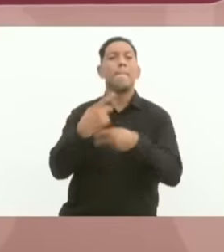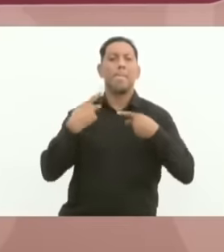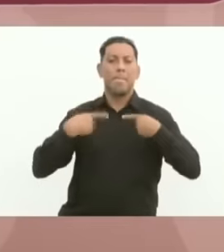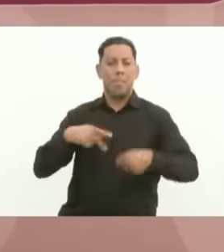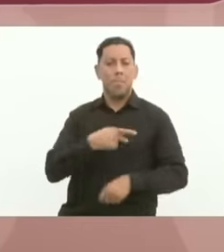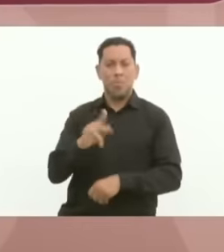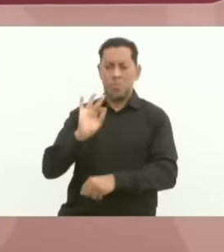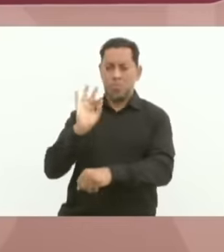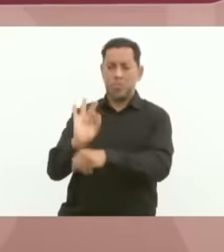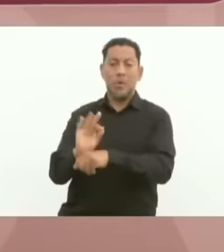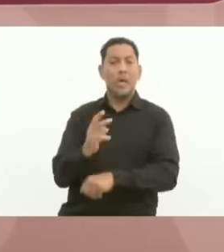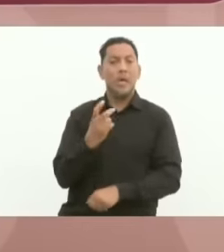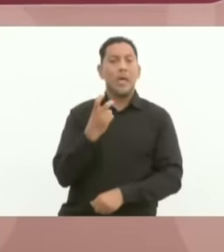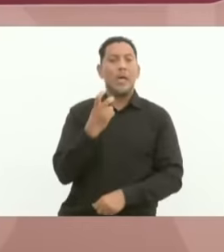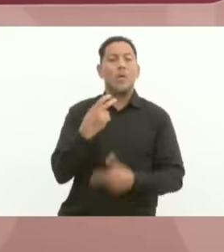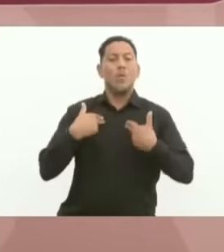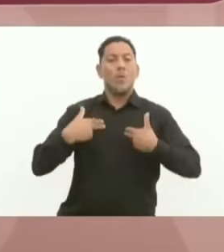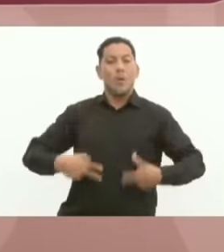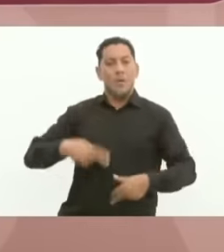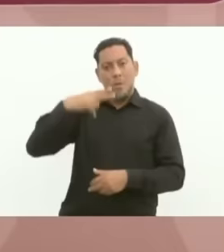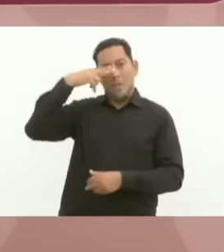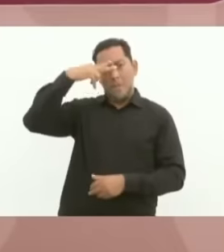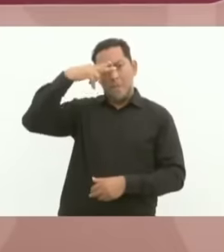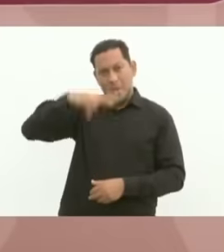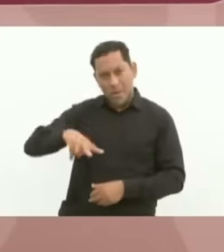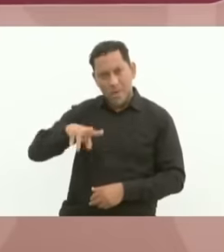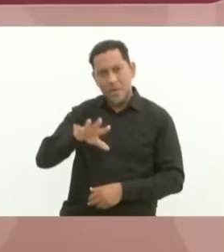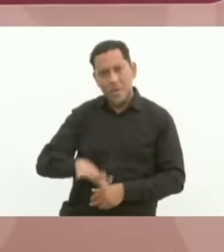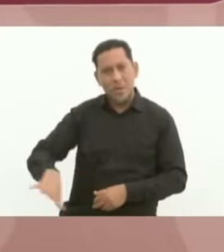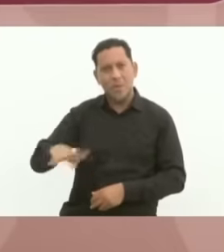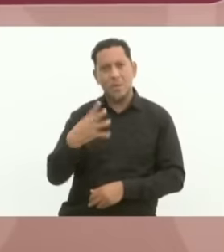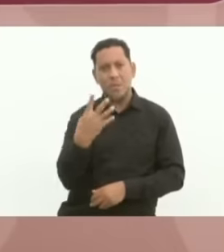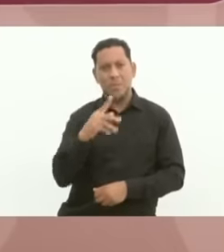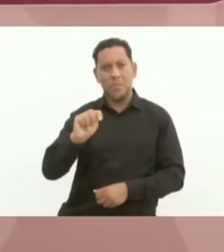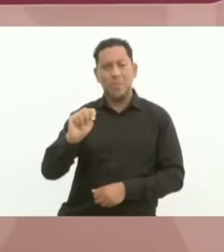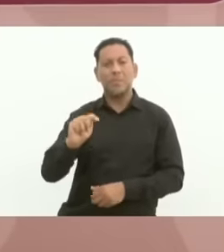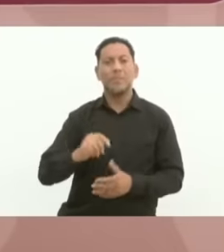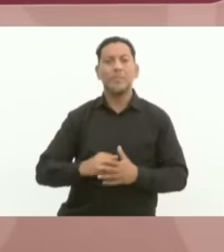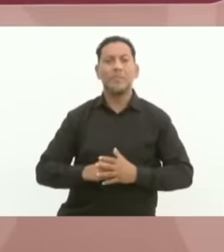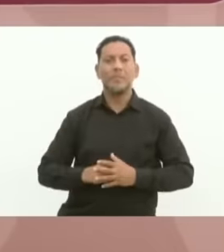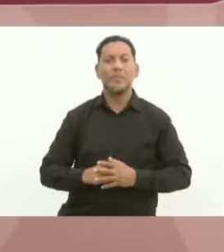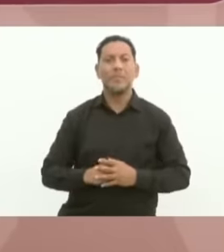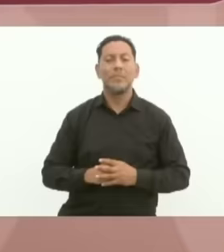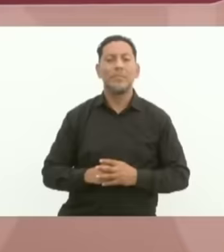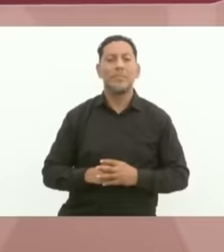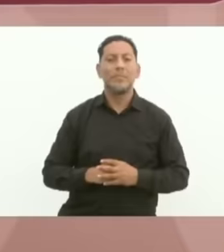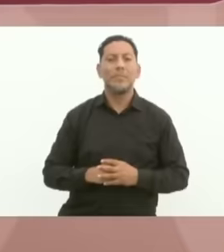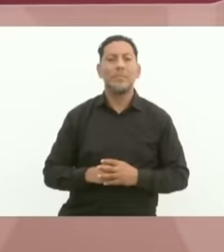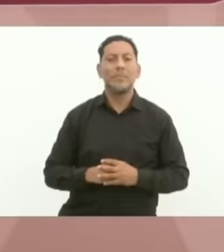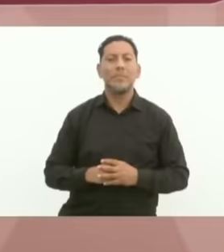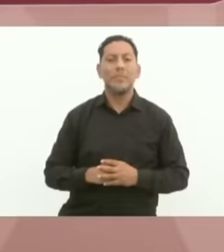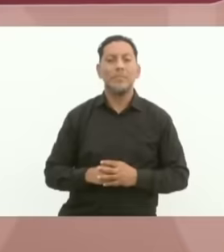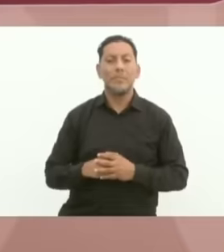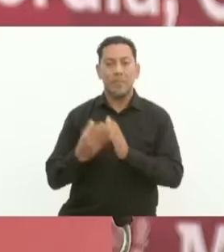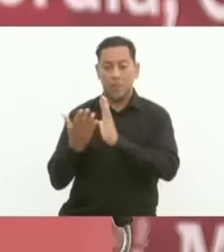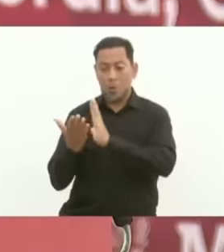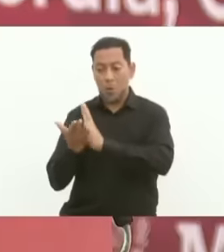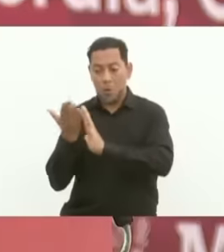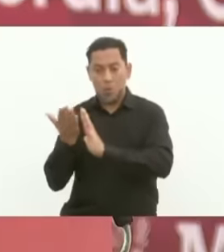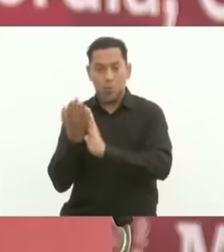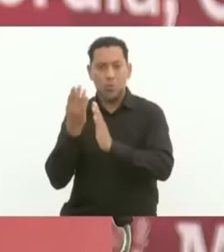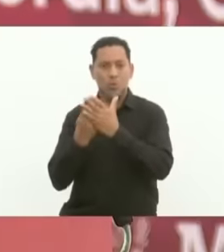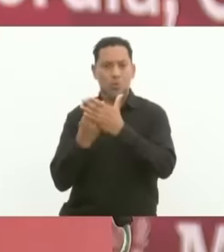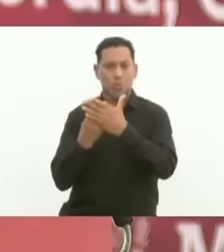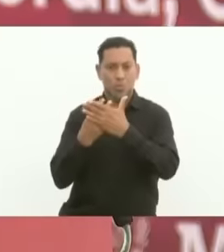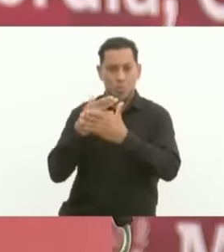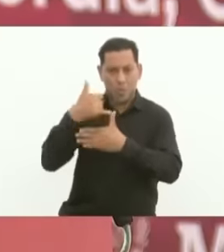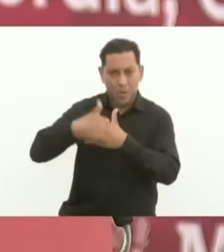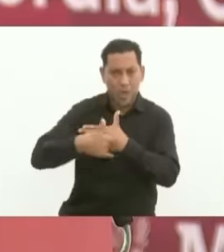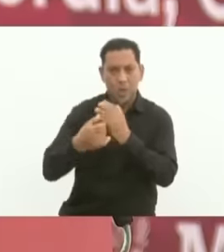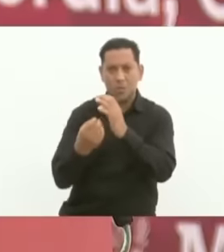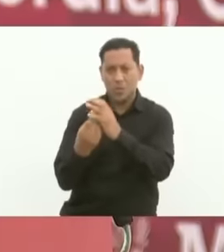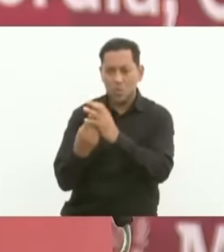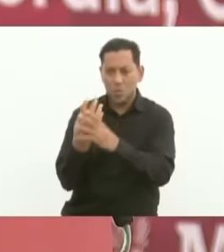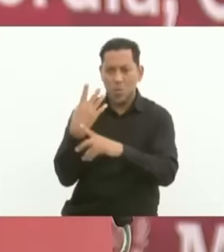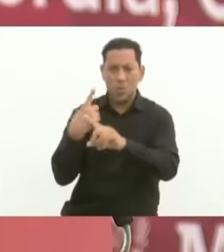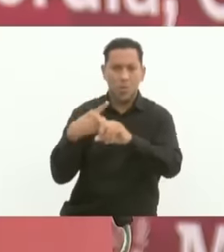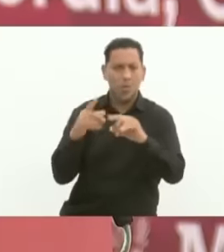Mexican humanism and the fourth transformation and these works that we see today also have